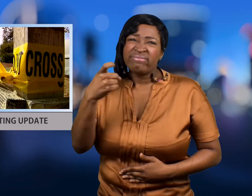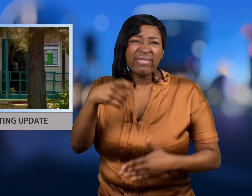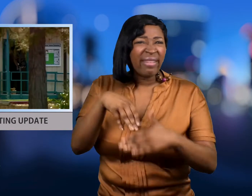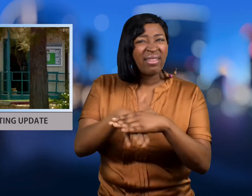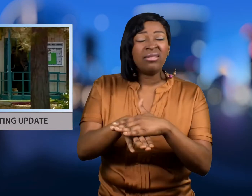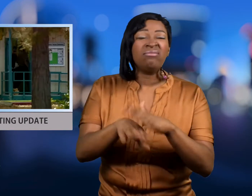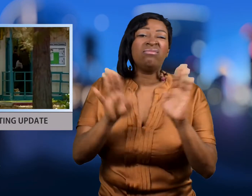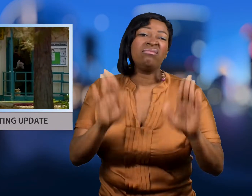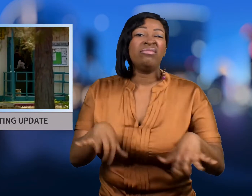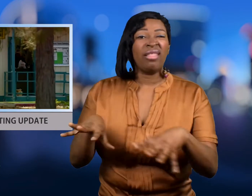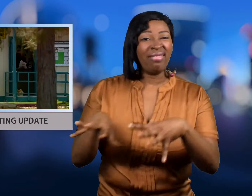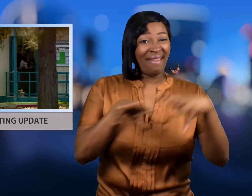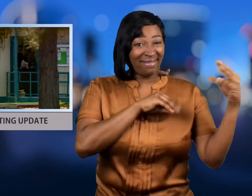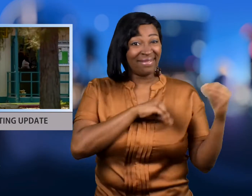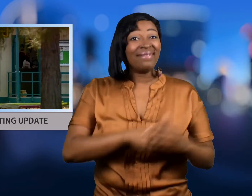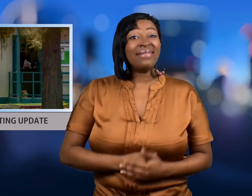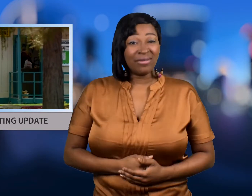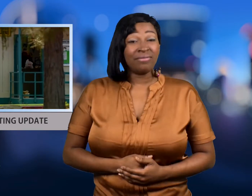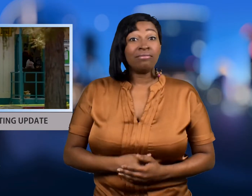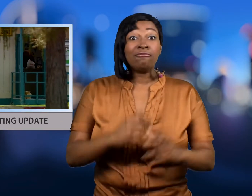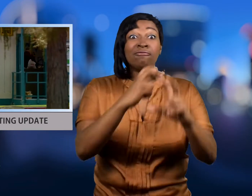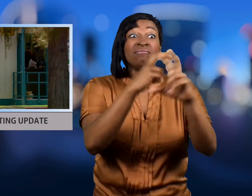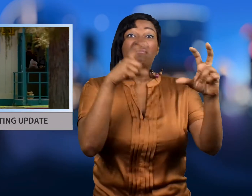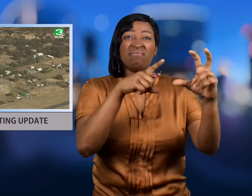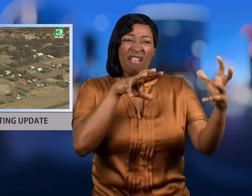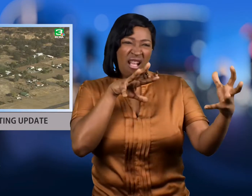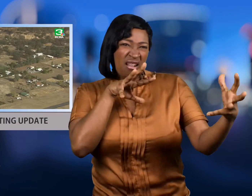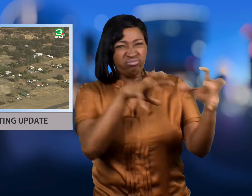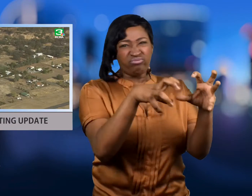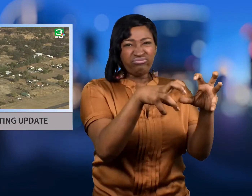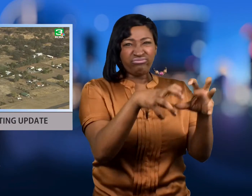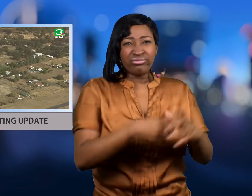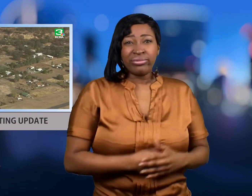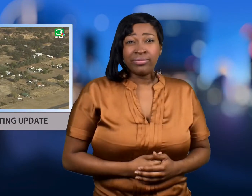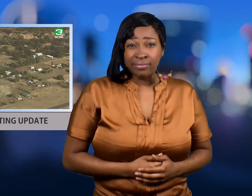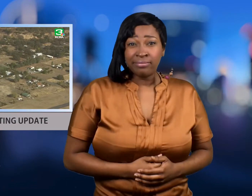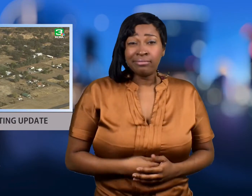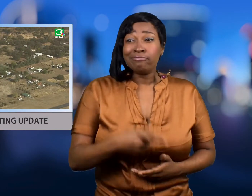school and he left. Then he crashed the